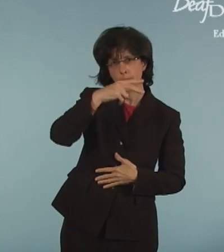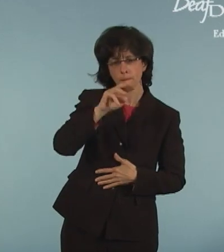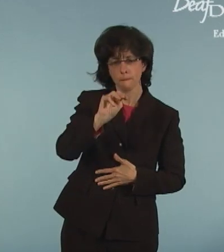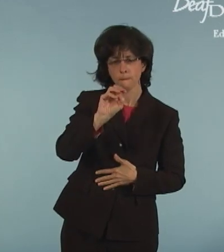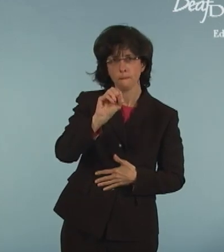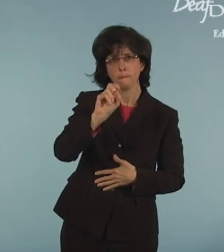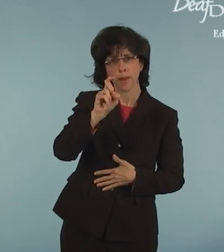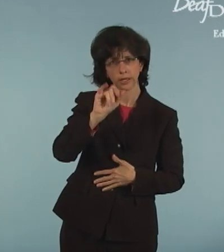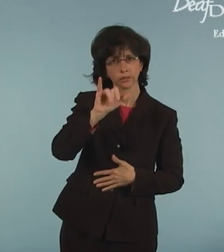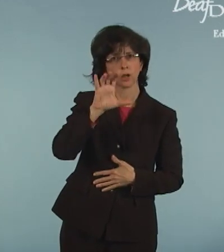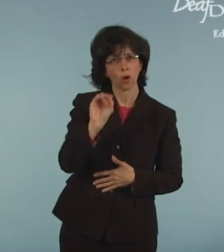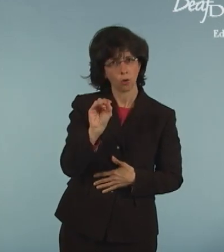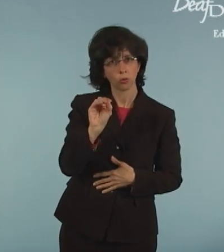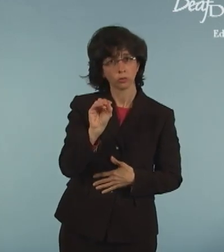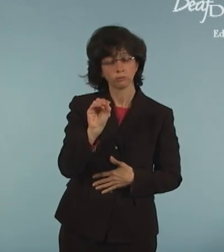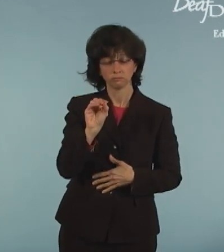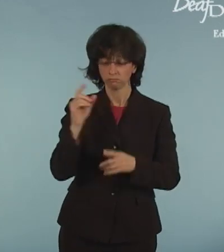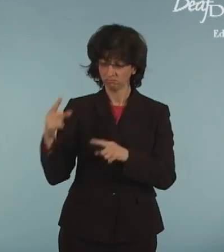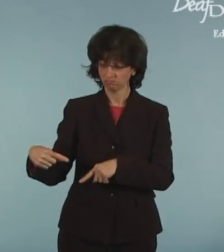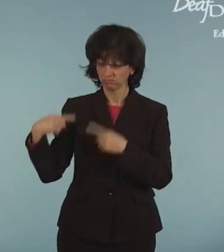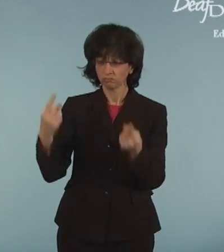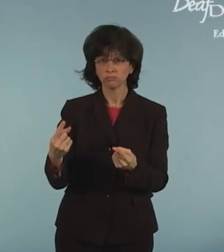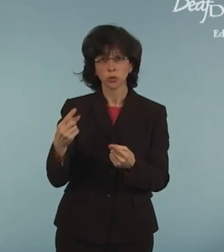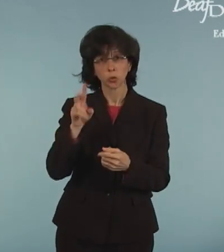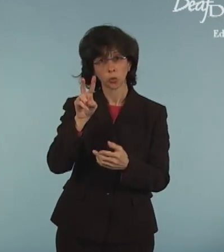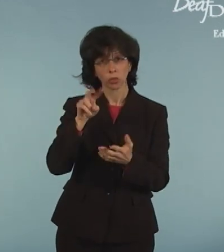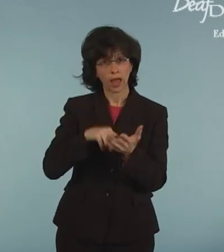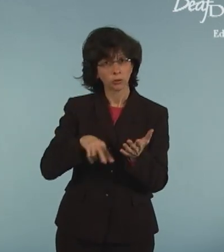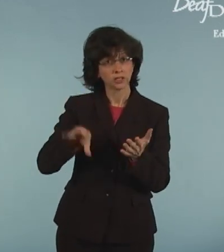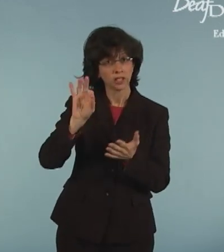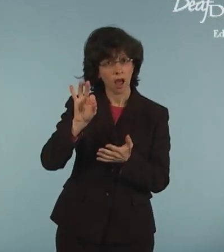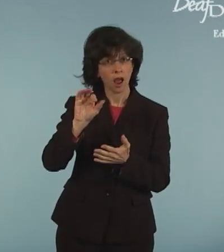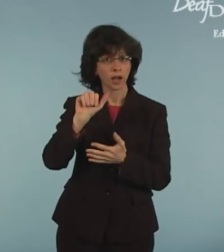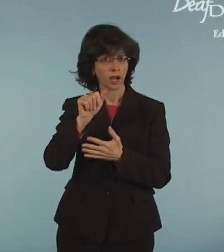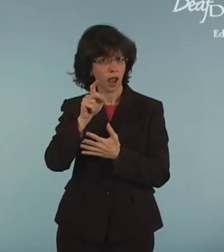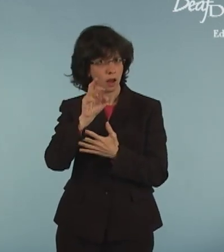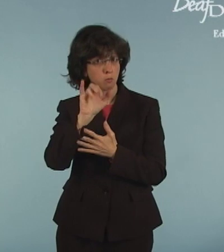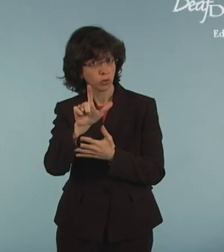The novel, or new, H1N1 virus started in Mexico.